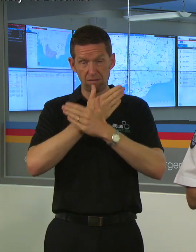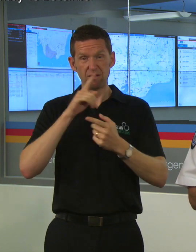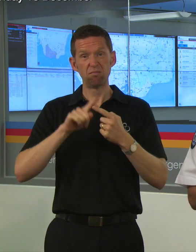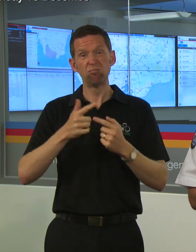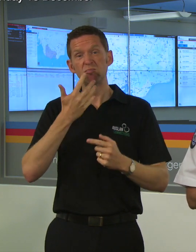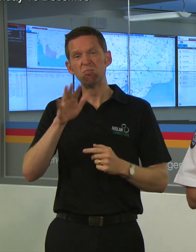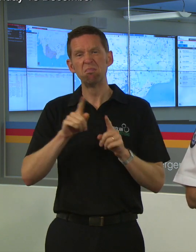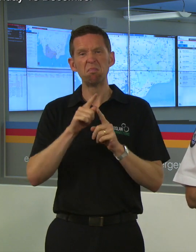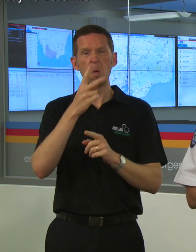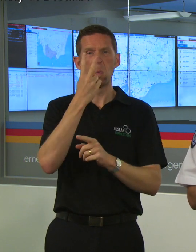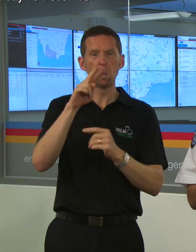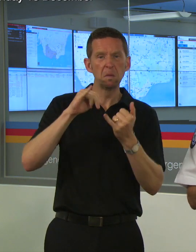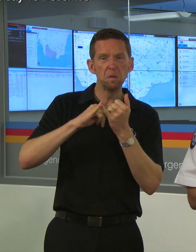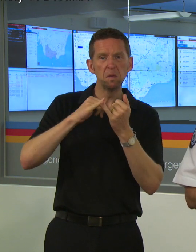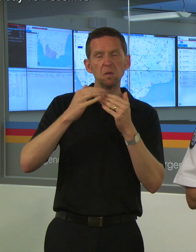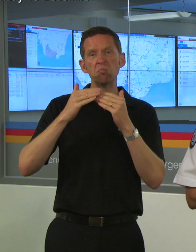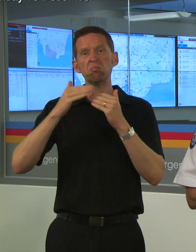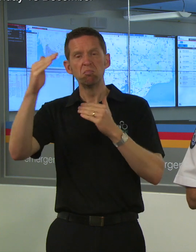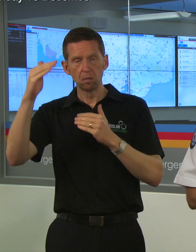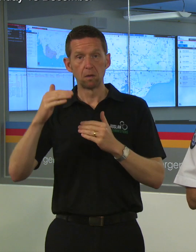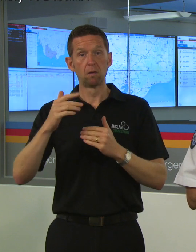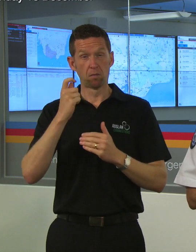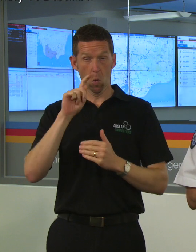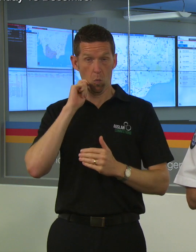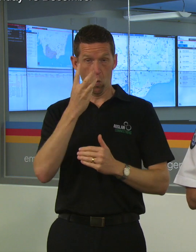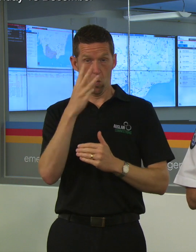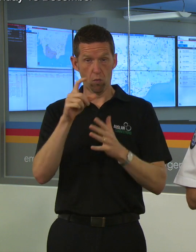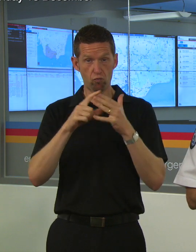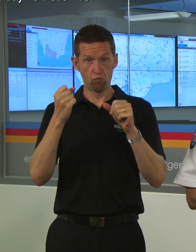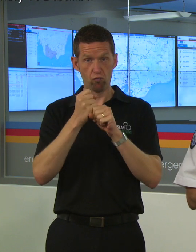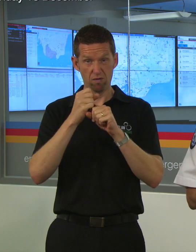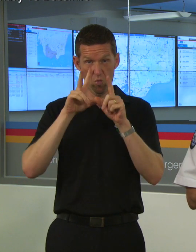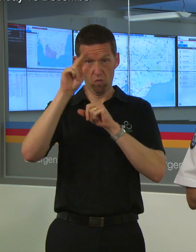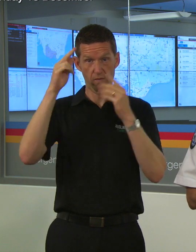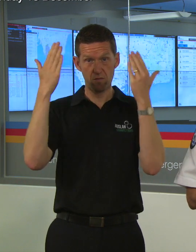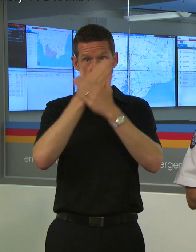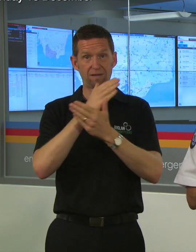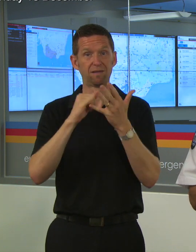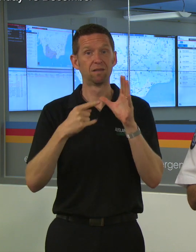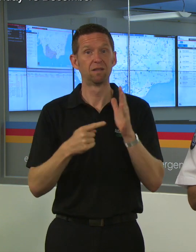the mid 20's and the potential is that it will almost get to 30 degrees at midnight Saturday night